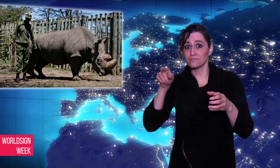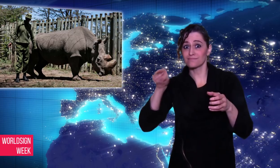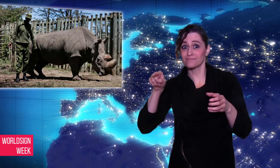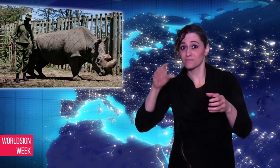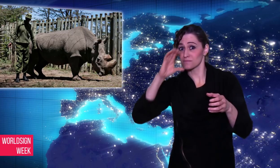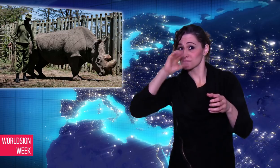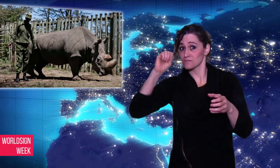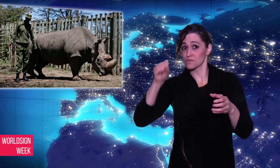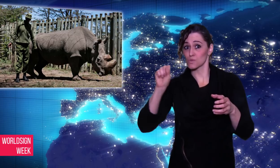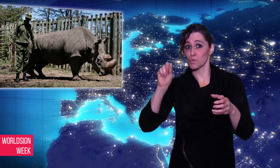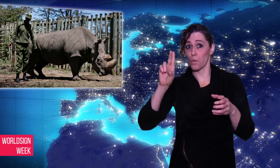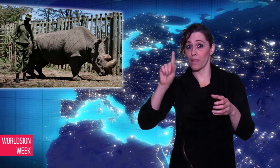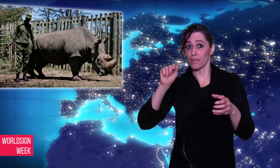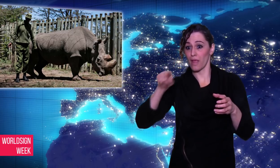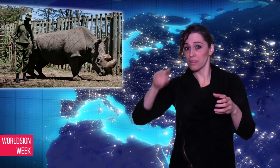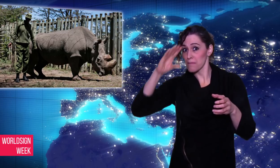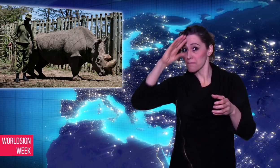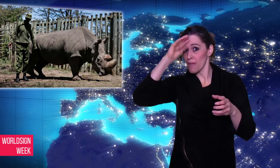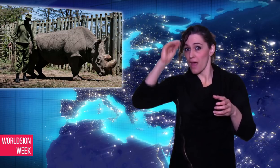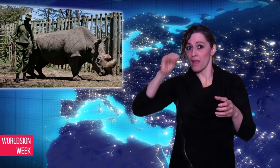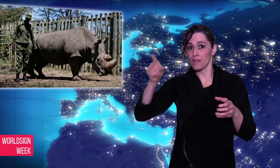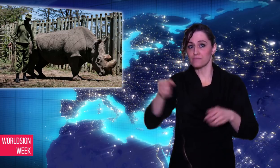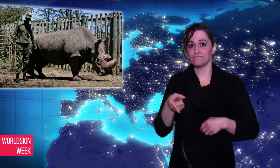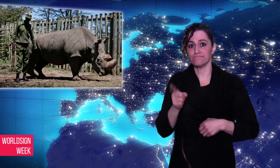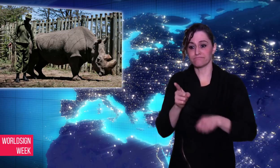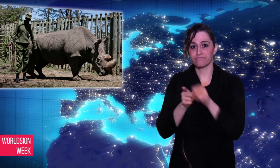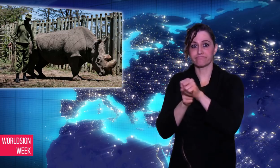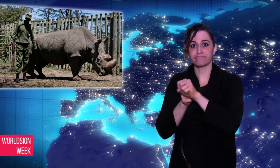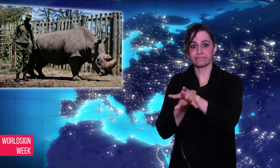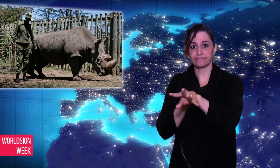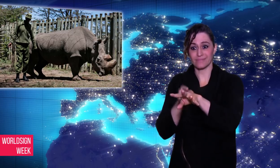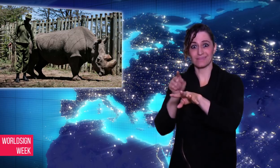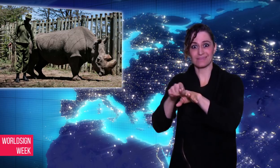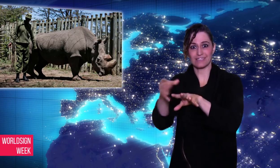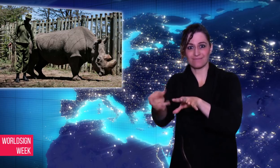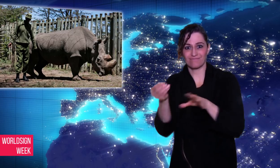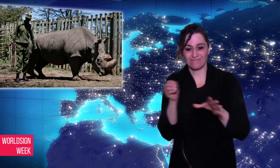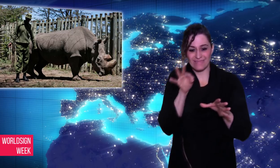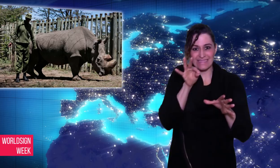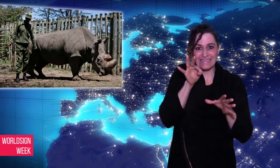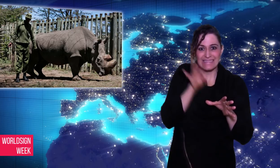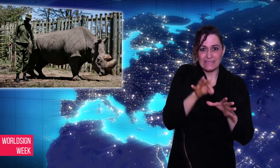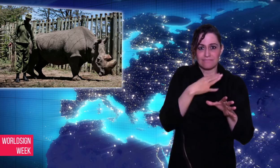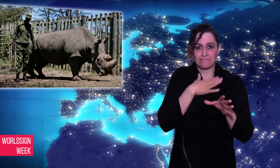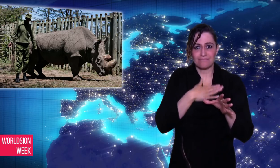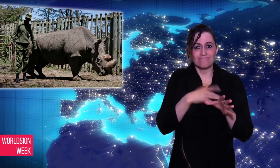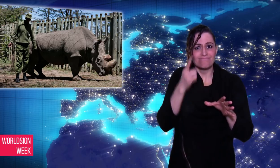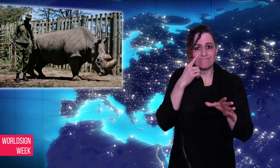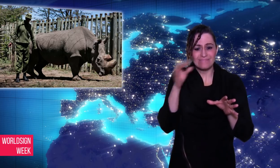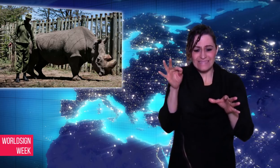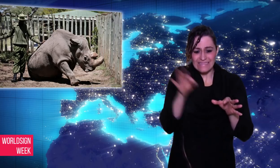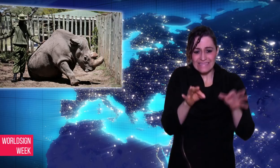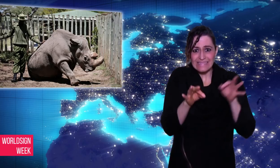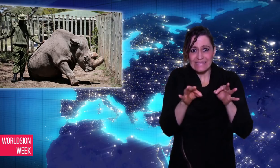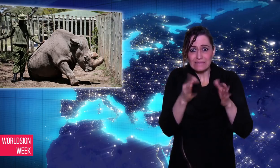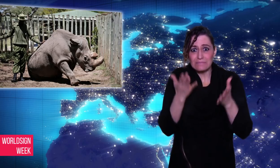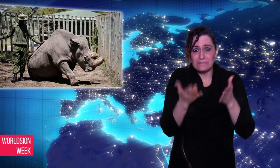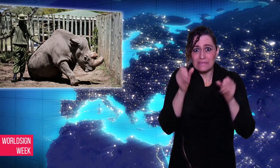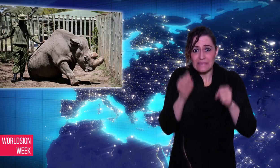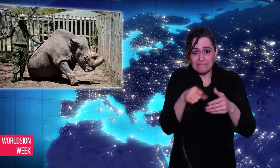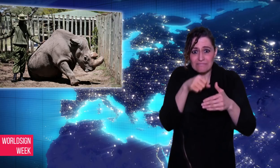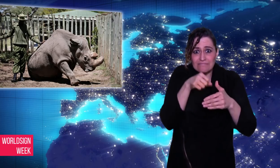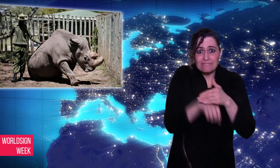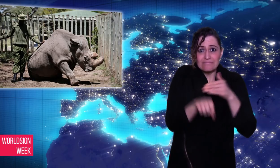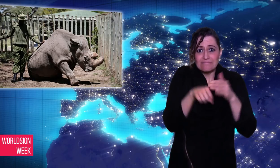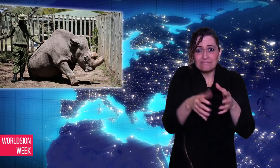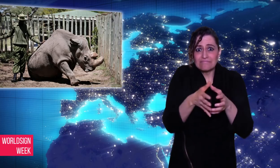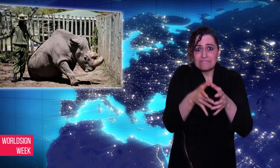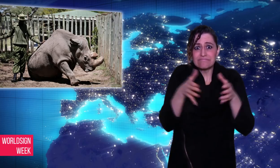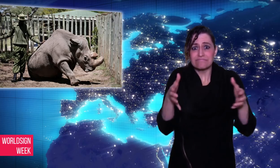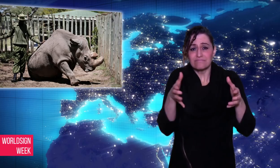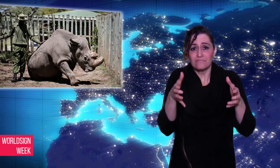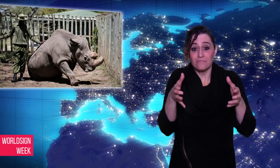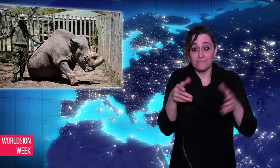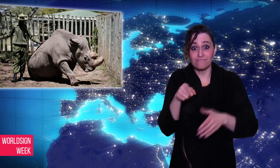Sudan’s semen. While chances of success